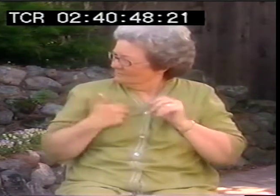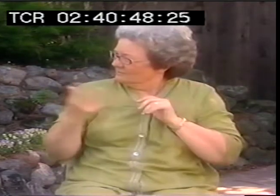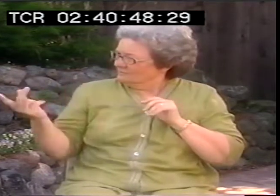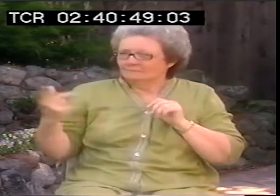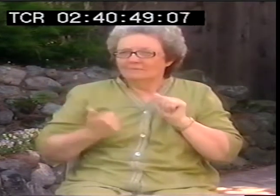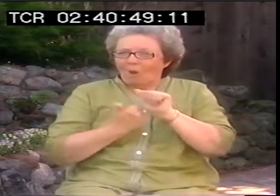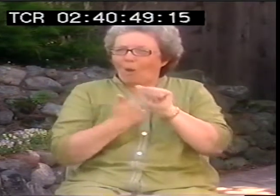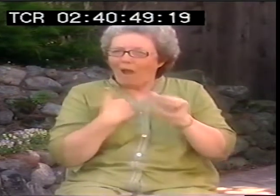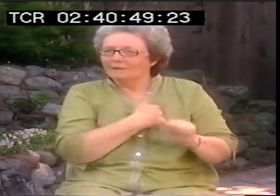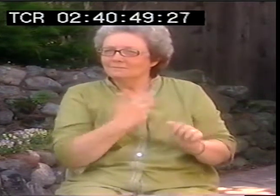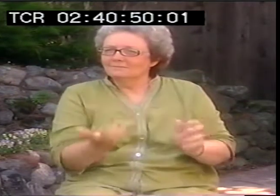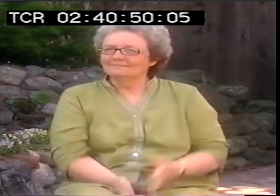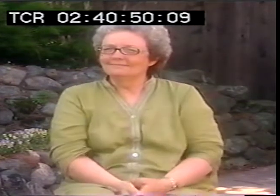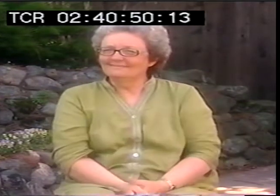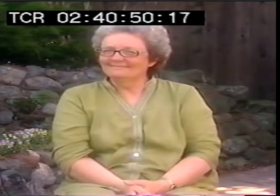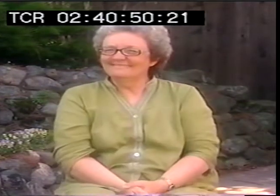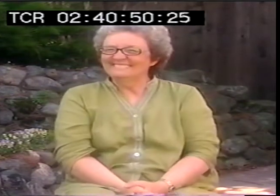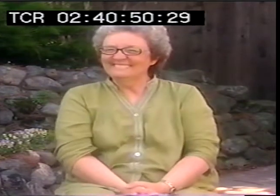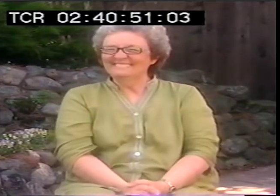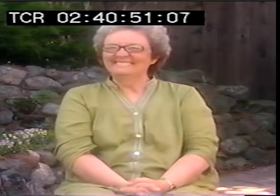No language, then join us. We didn't have language either.